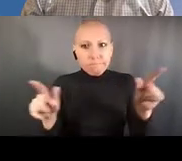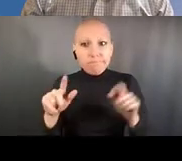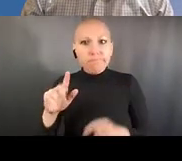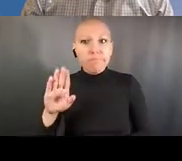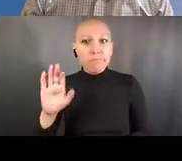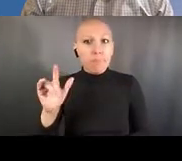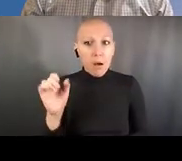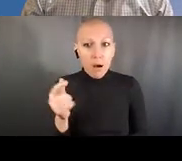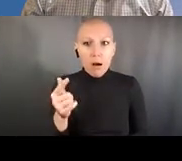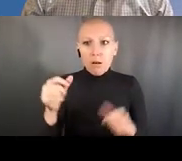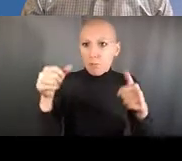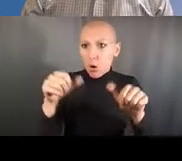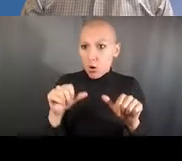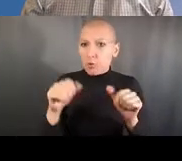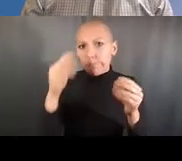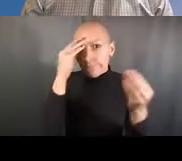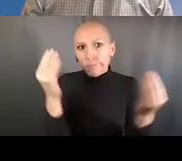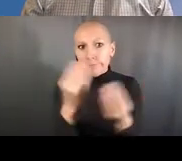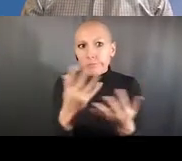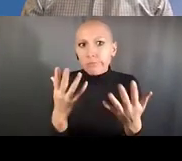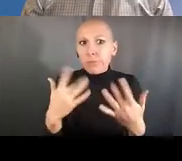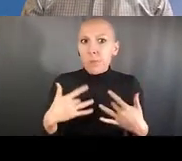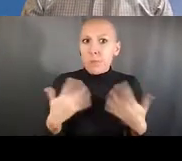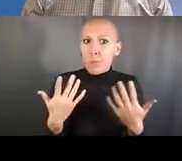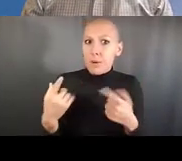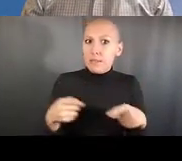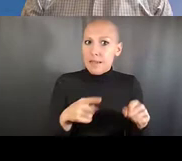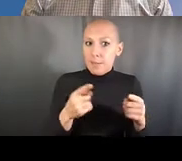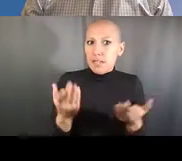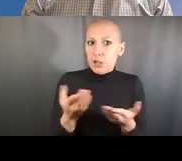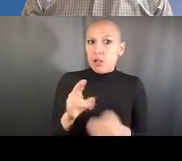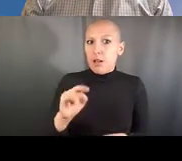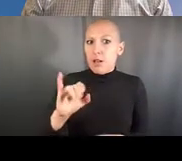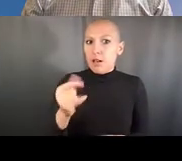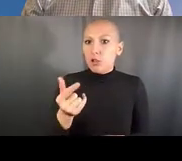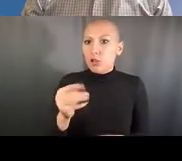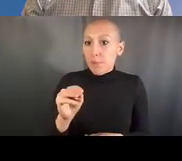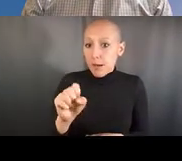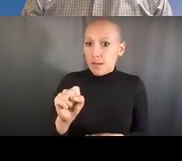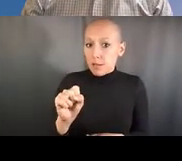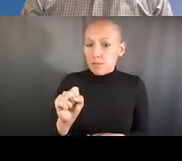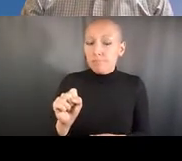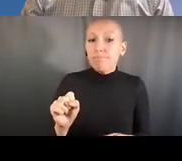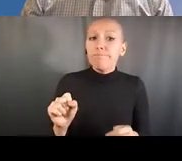in terms of the physical laboratory or clinical settings. So for example,